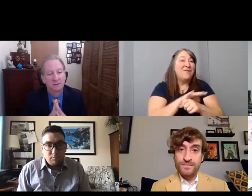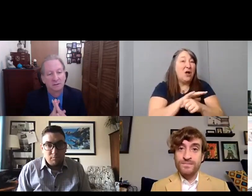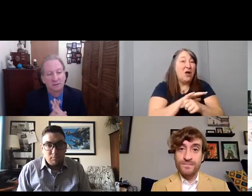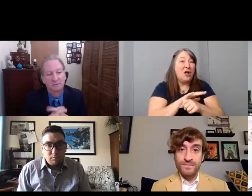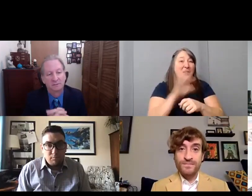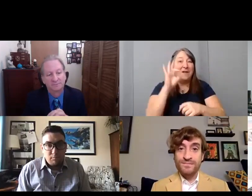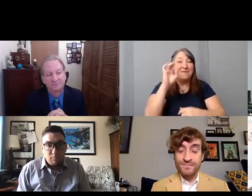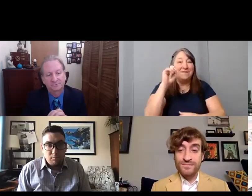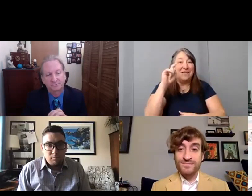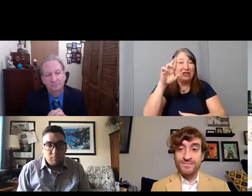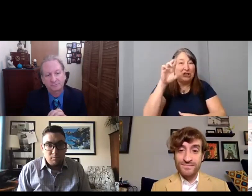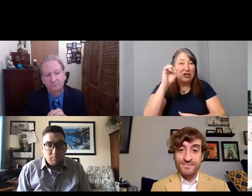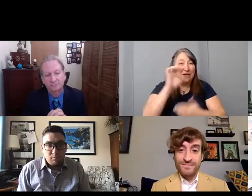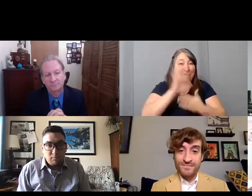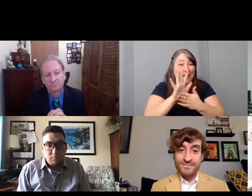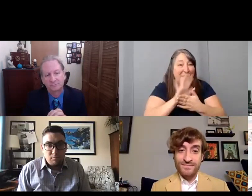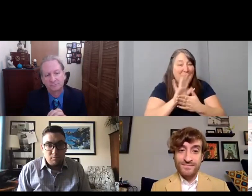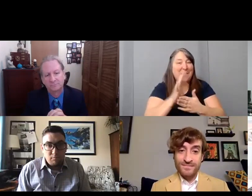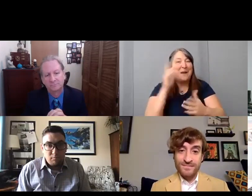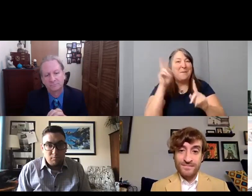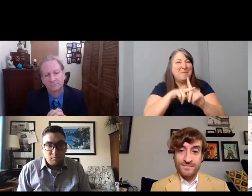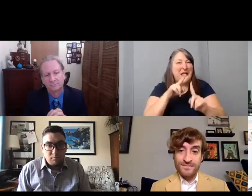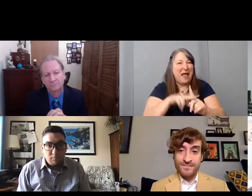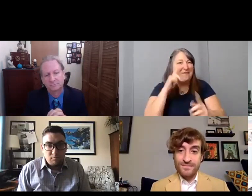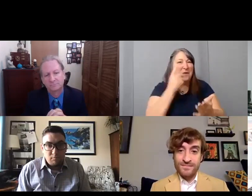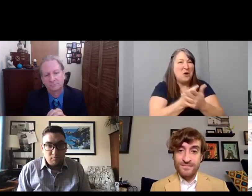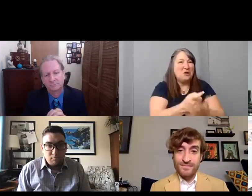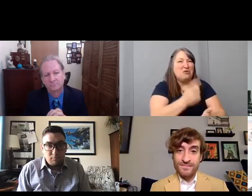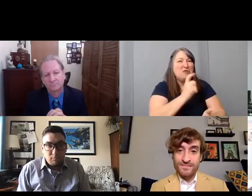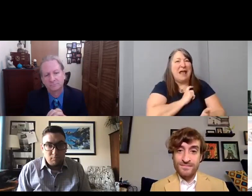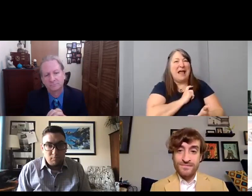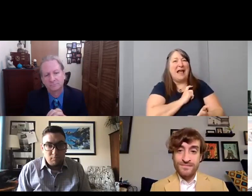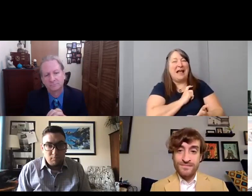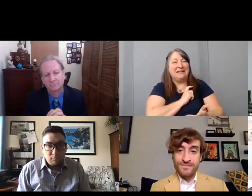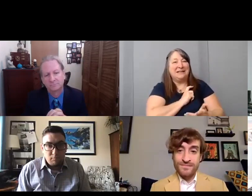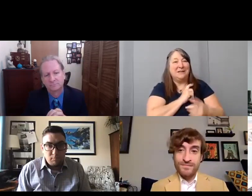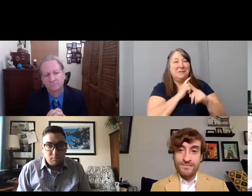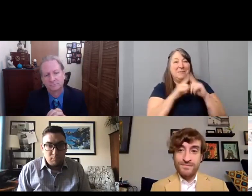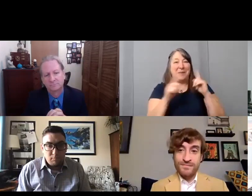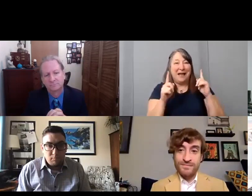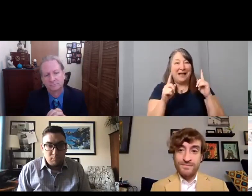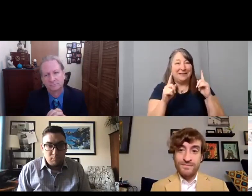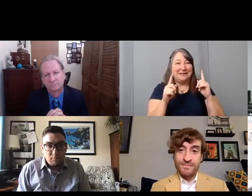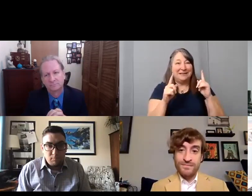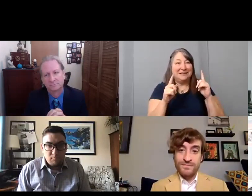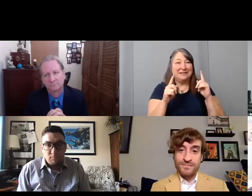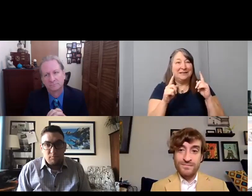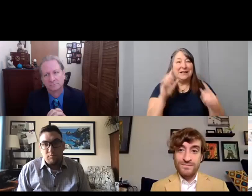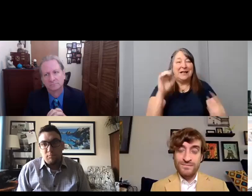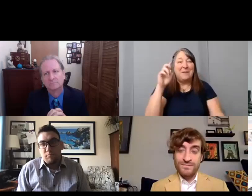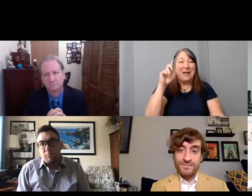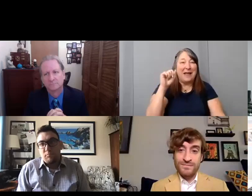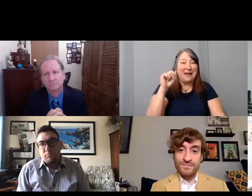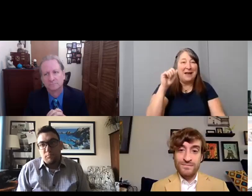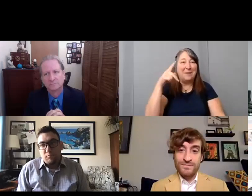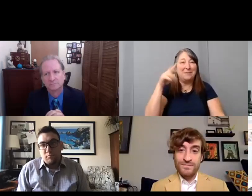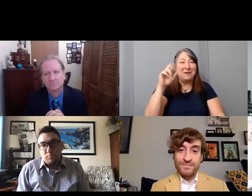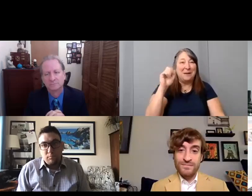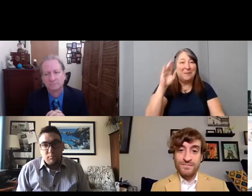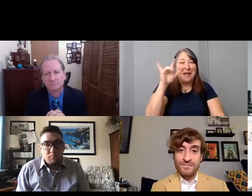But you know, um a man named Crede Bailey, who's the head of security at the White House… He lost his leg,